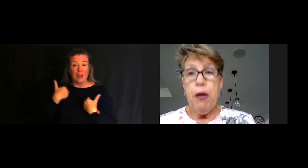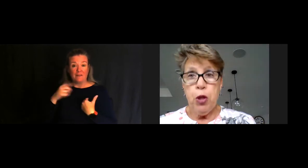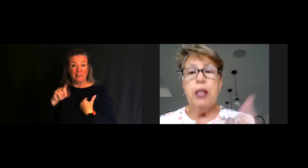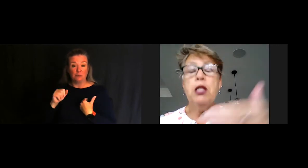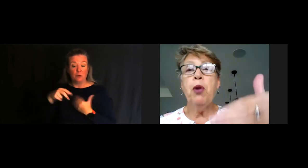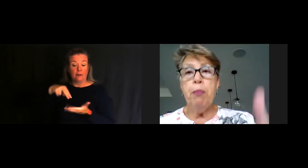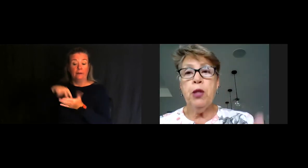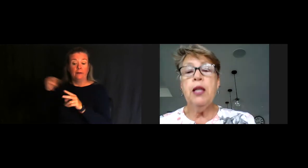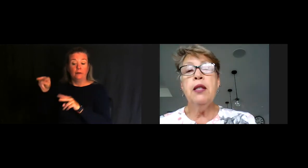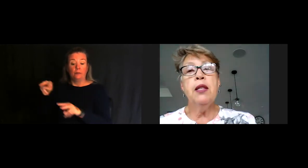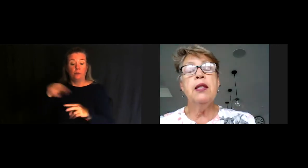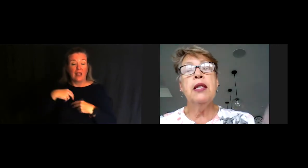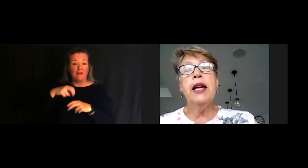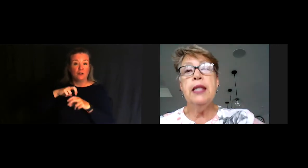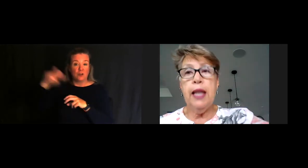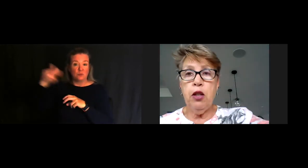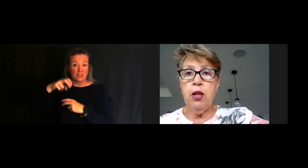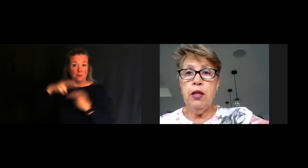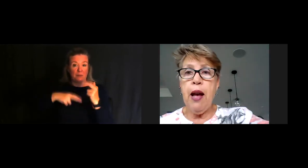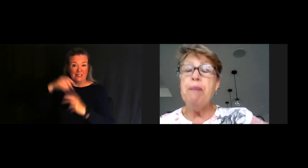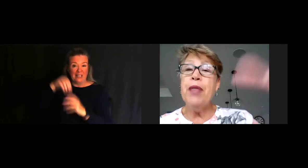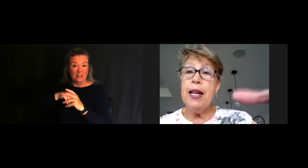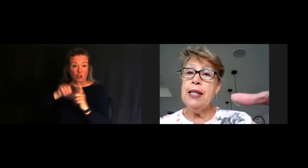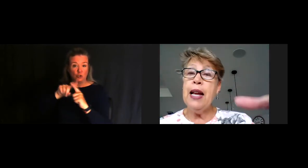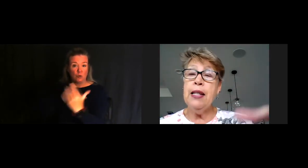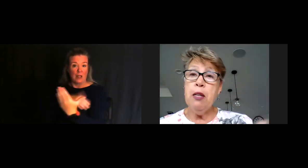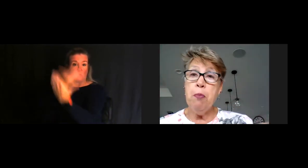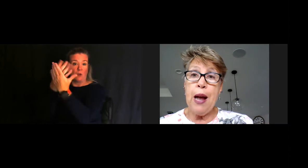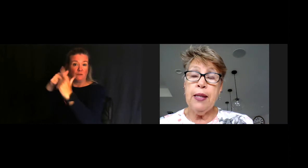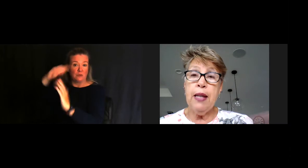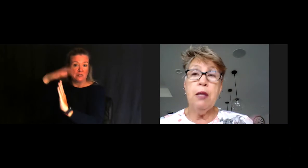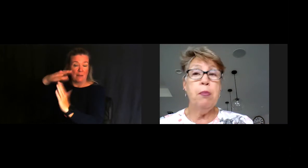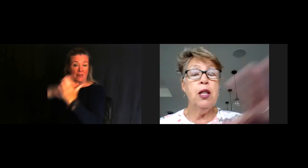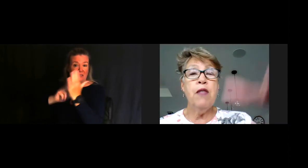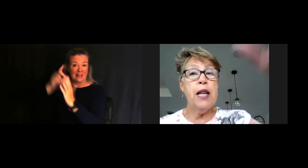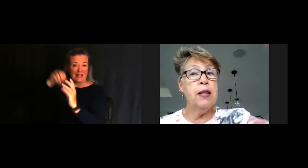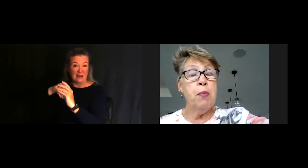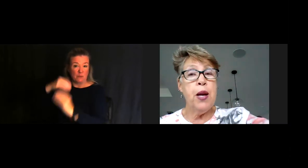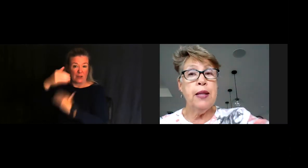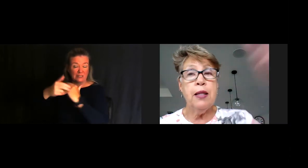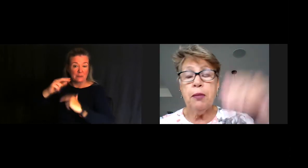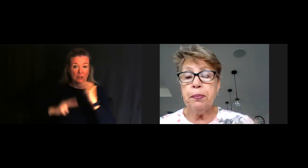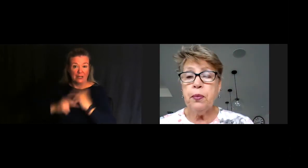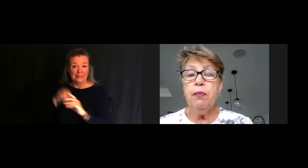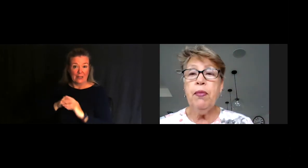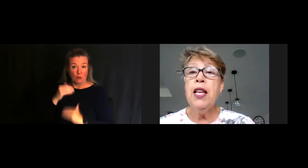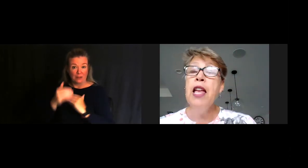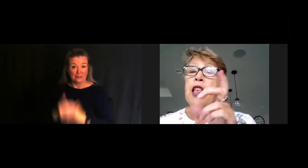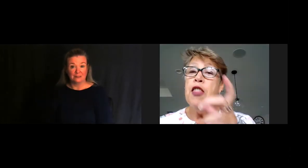We have transport built into this design to get you to the top. That design is in process, the building of that is in process.